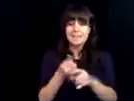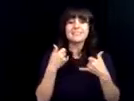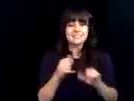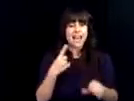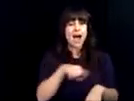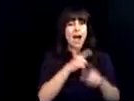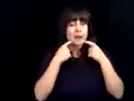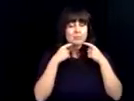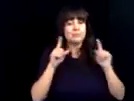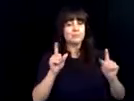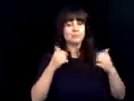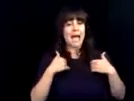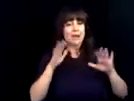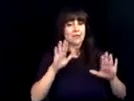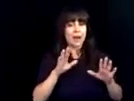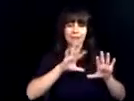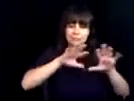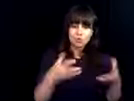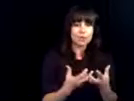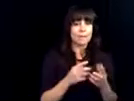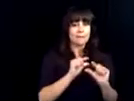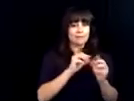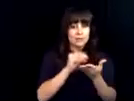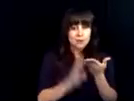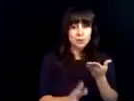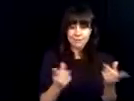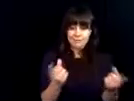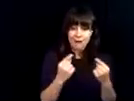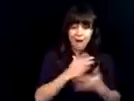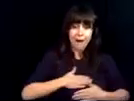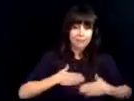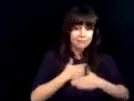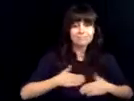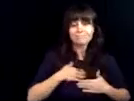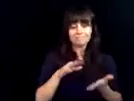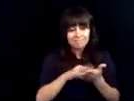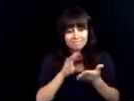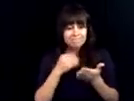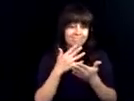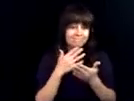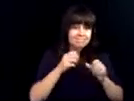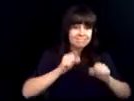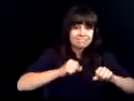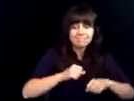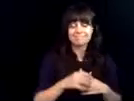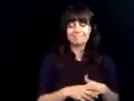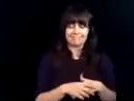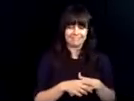and do Leap into Lynn nicks with the COVID thing happening and we were able to have a